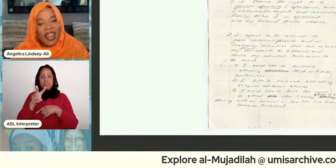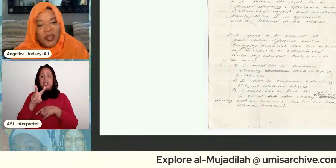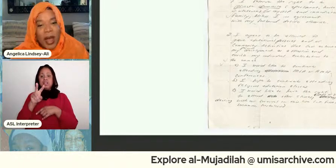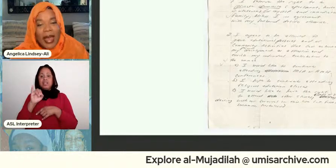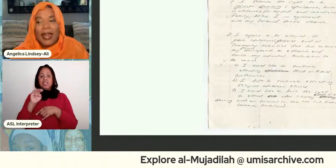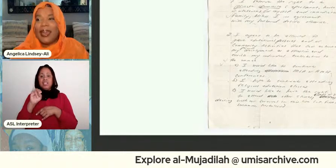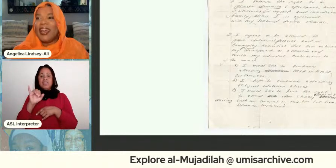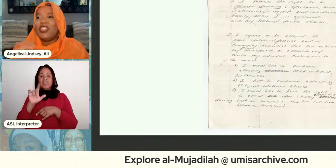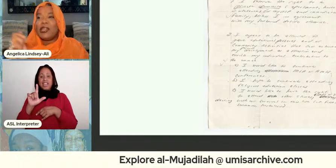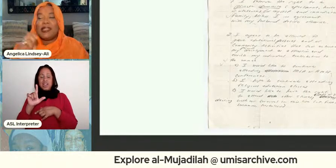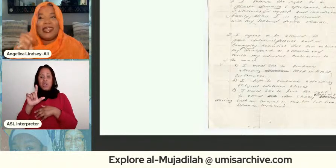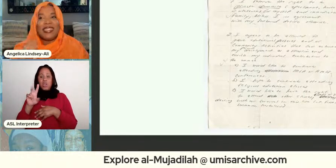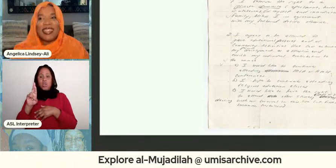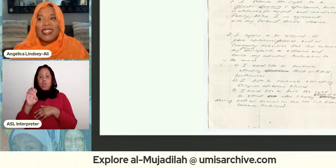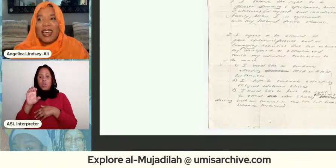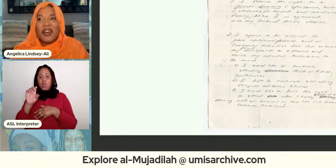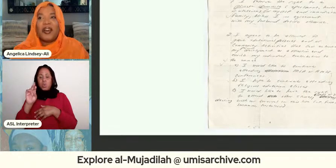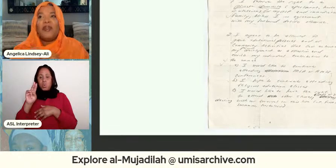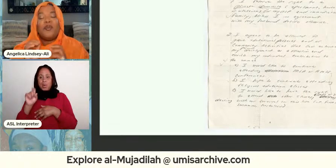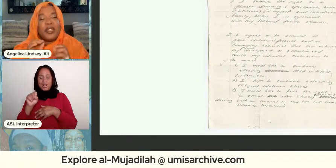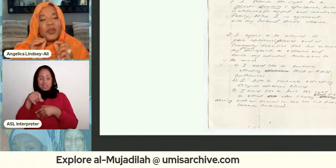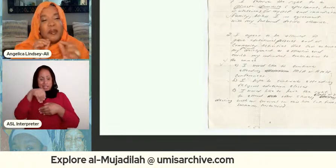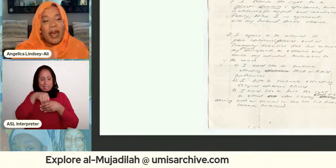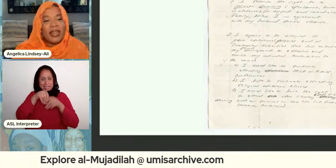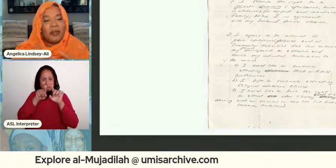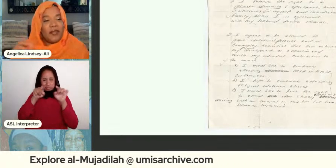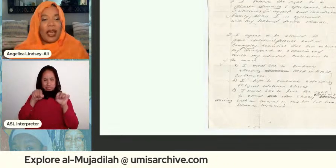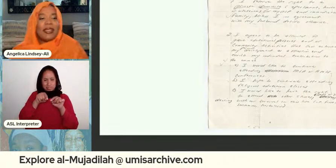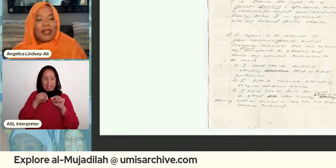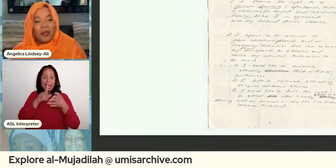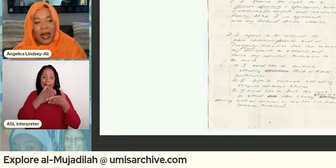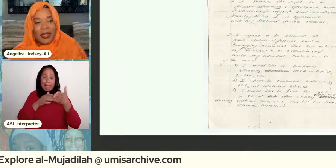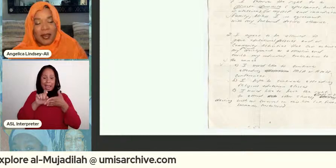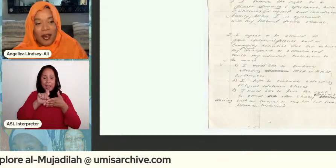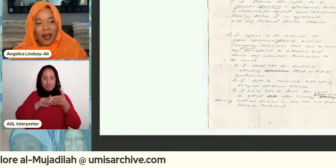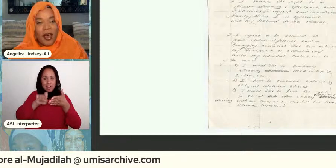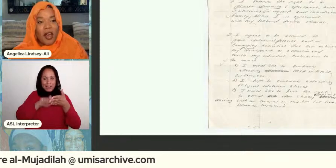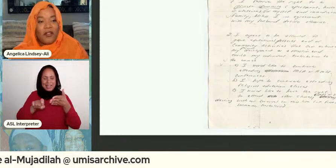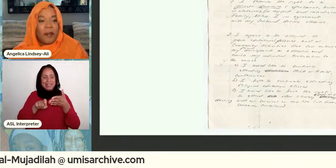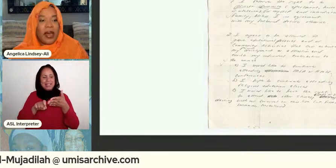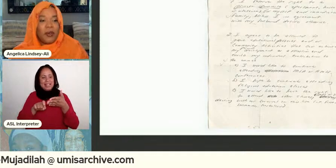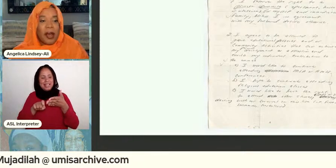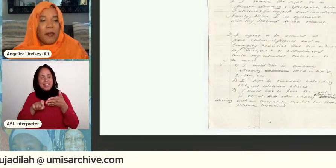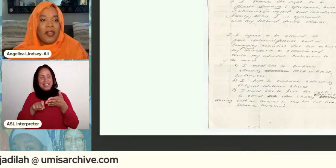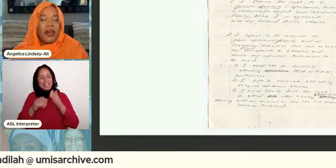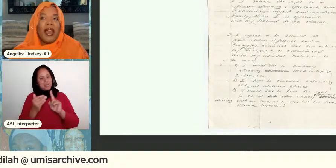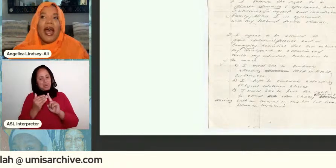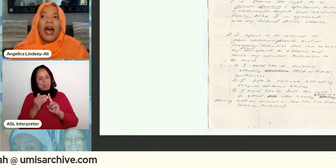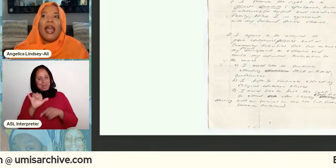handwriting and just the detail it just reminded me of that slip that i saw from my grandmother